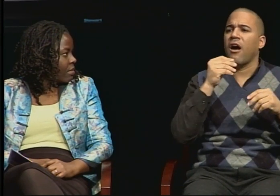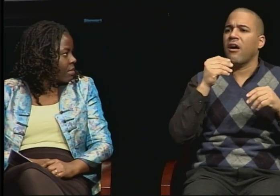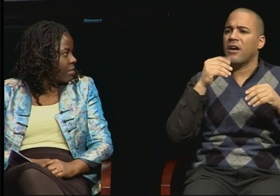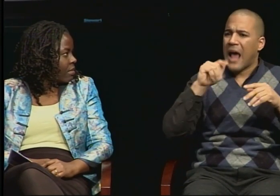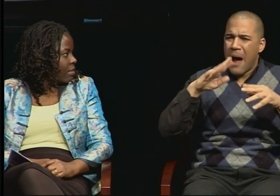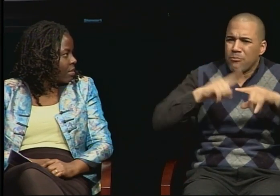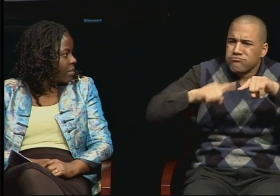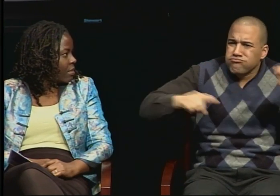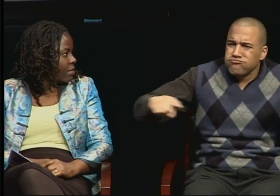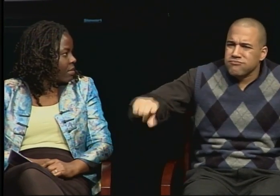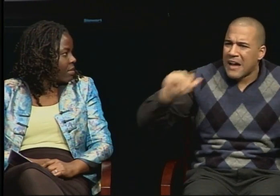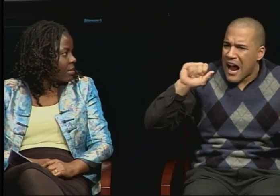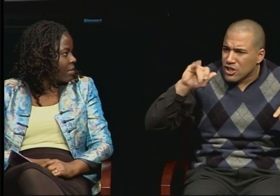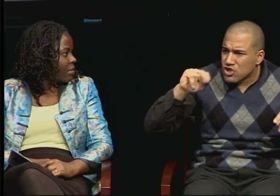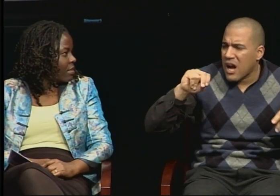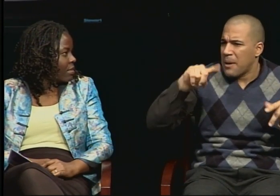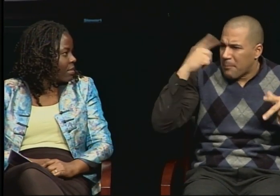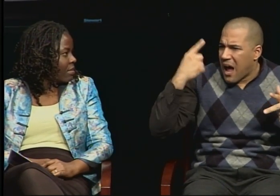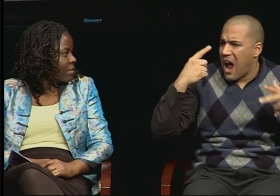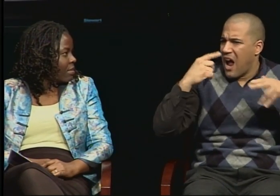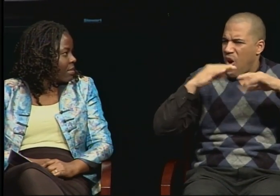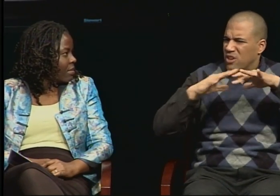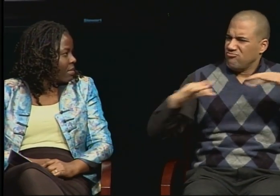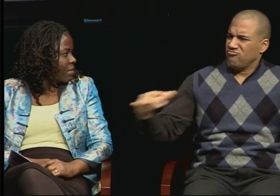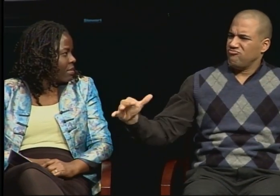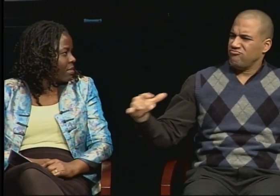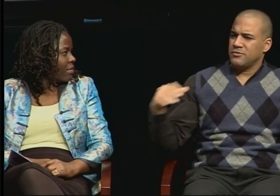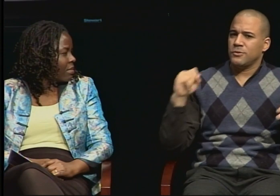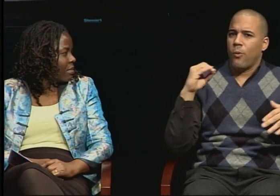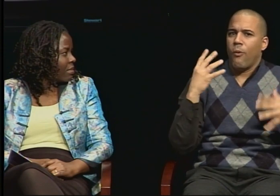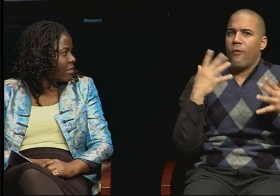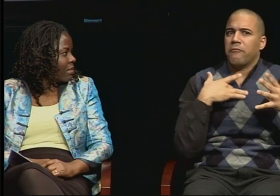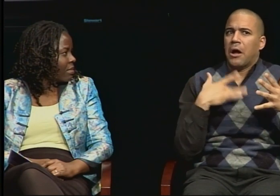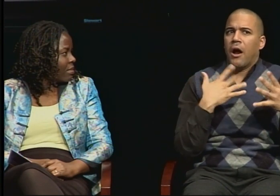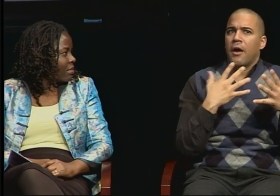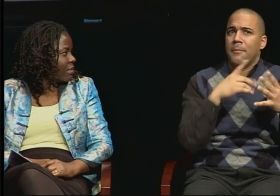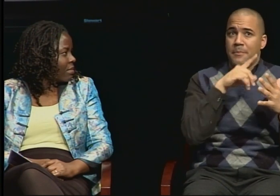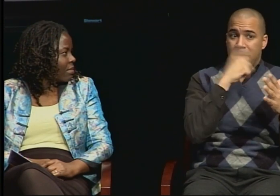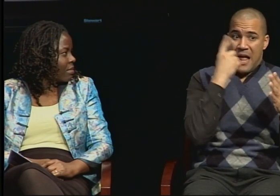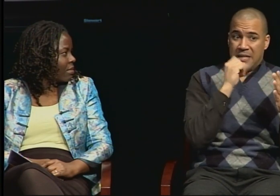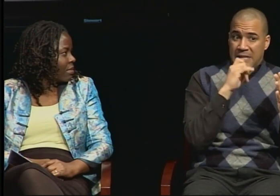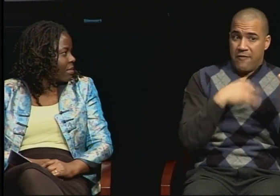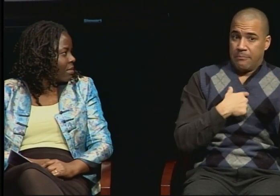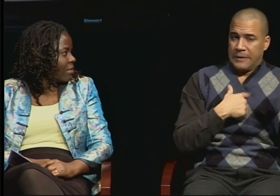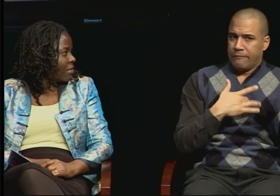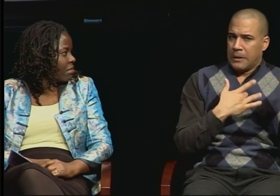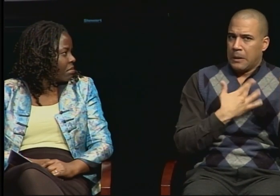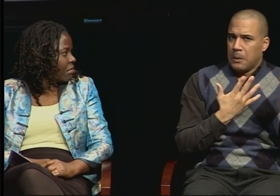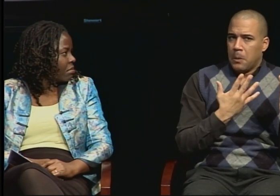And as I worked through that program, I had to overcome challenges. But then as a deaf man,